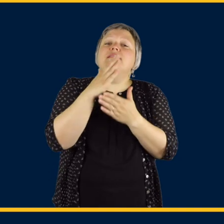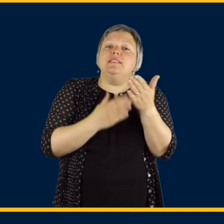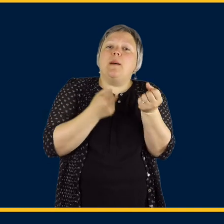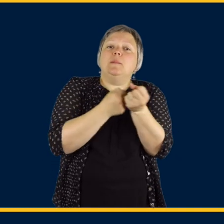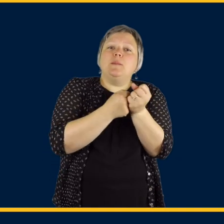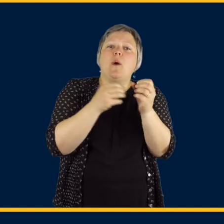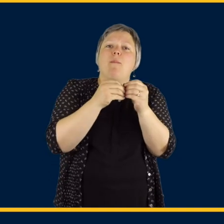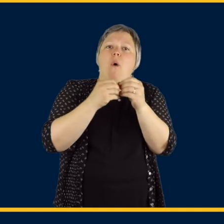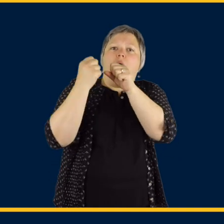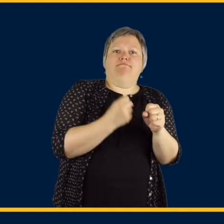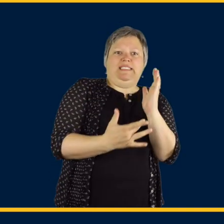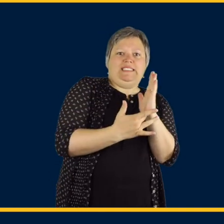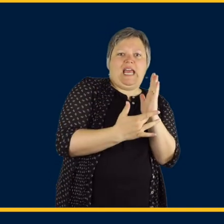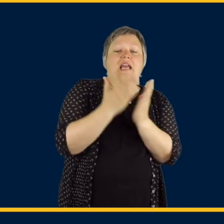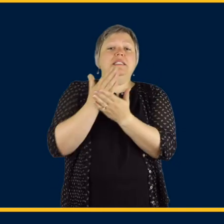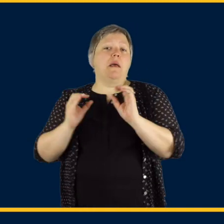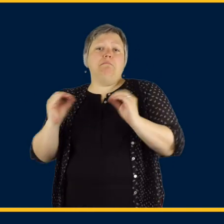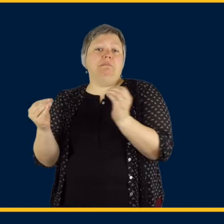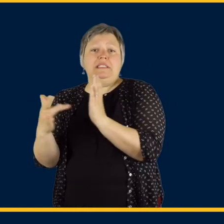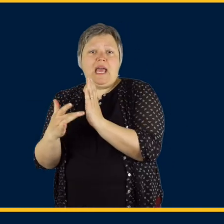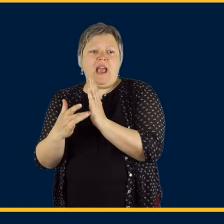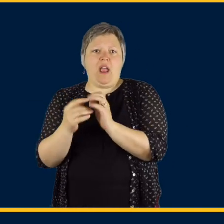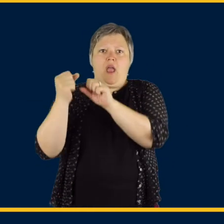While some supports are high tech, others may be no tech.